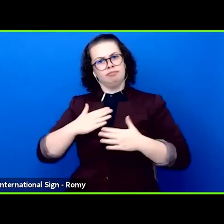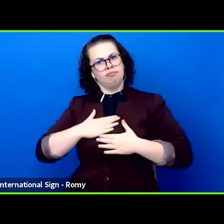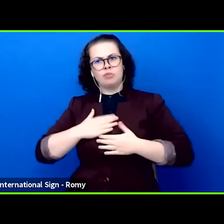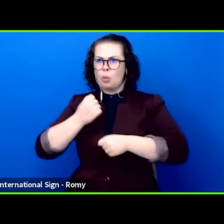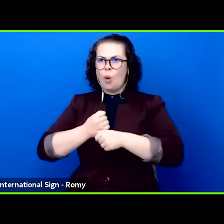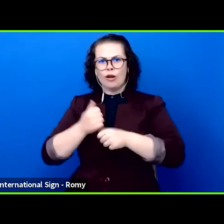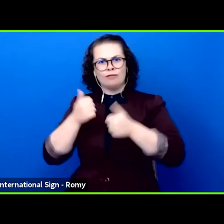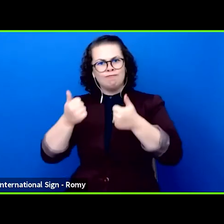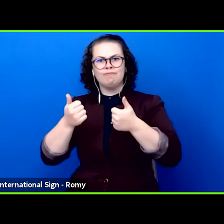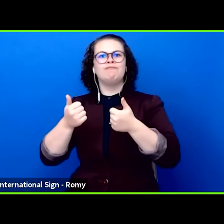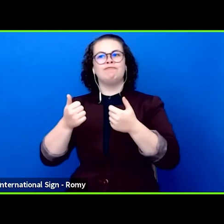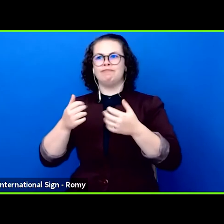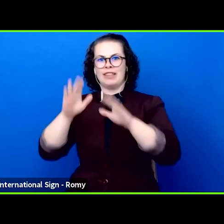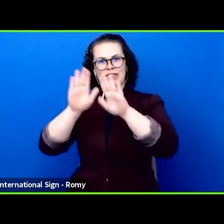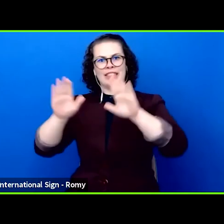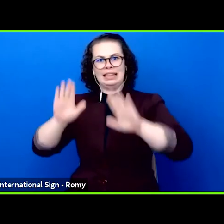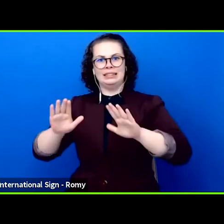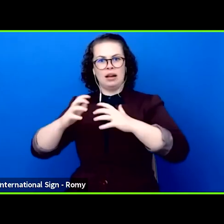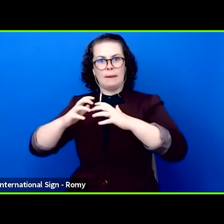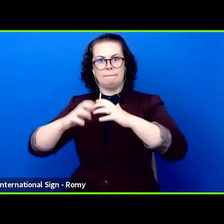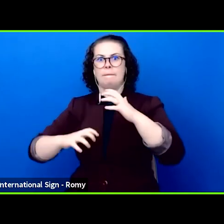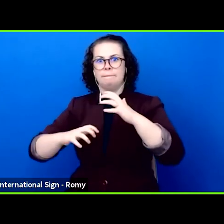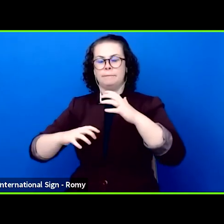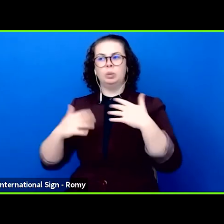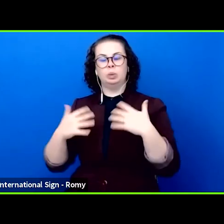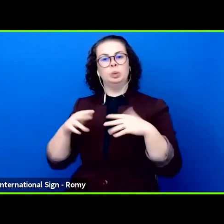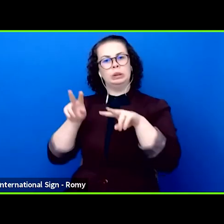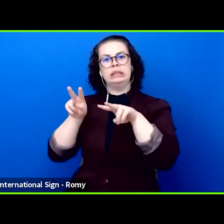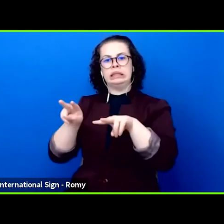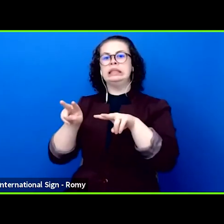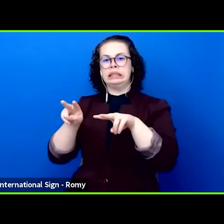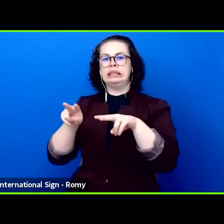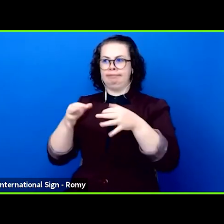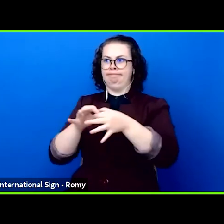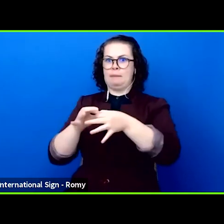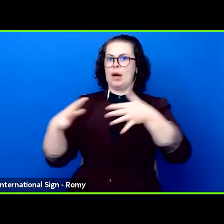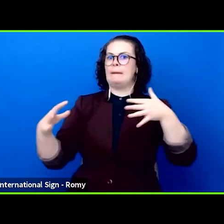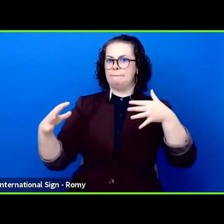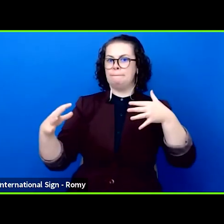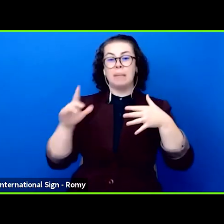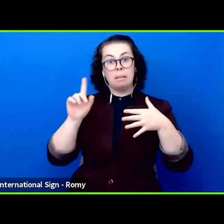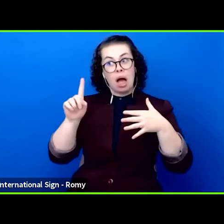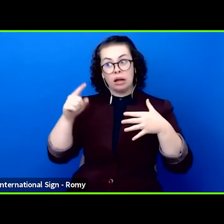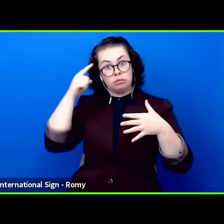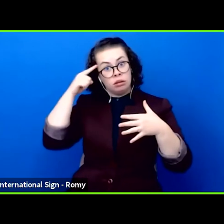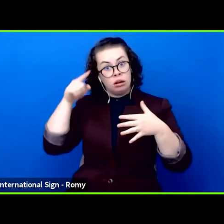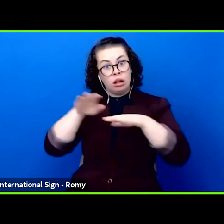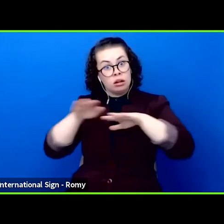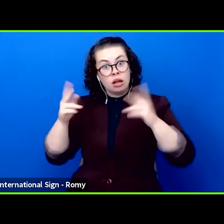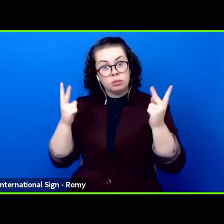What we know that culture is a lifeblood of society because it encourages change and indicates